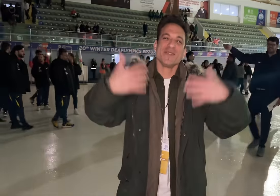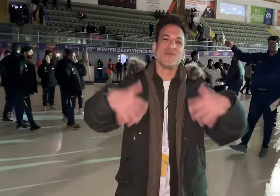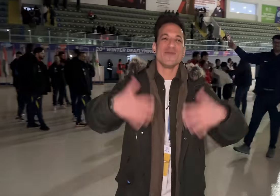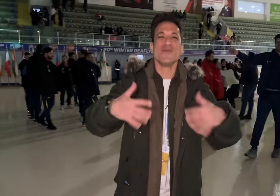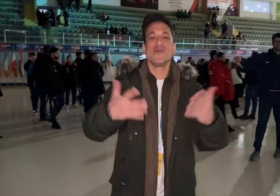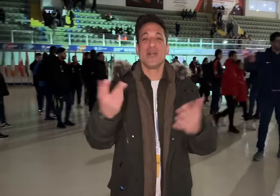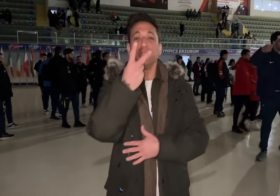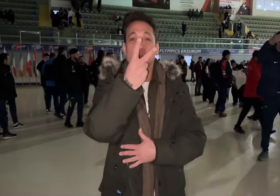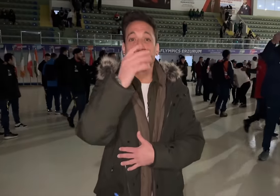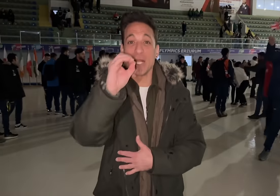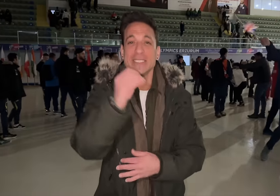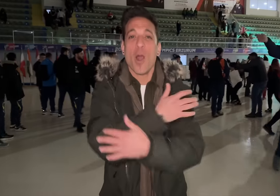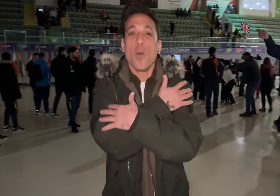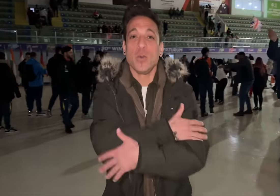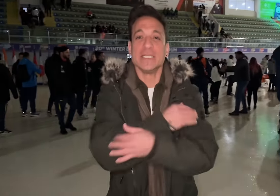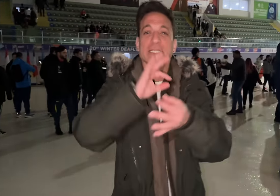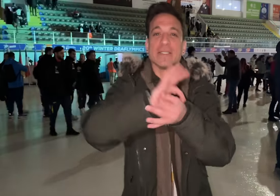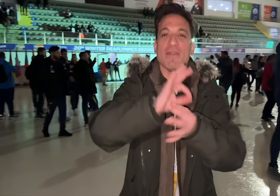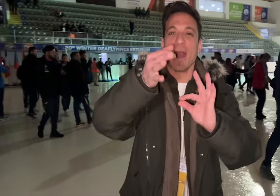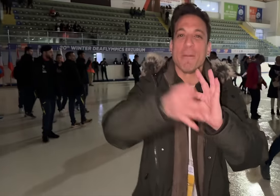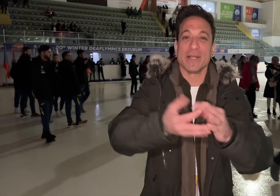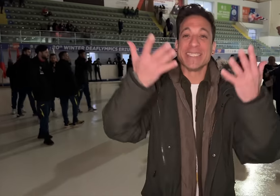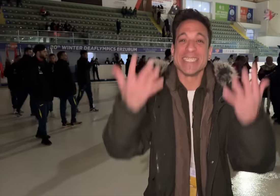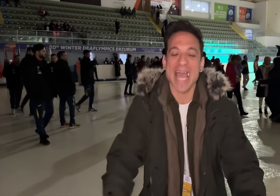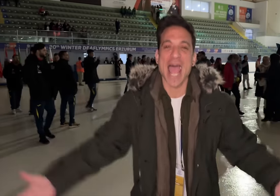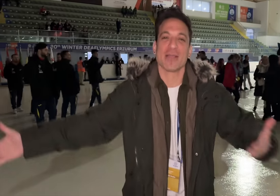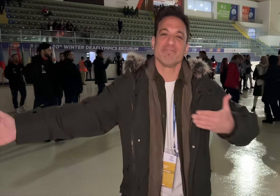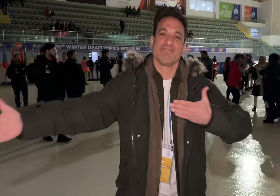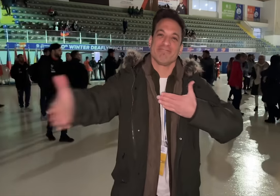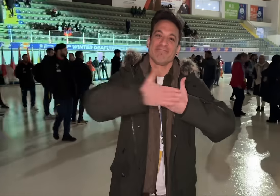[Memnos]: Wow, the 20th Winter Deaflympics is now closed.